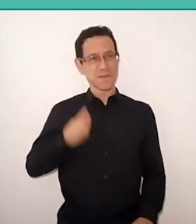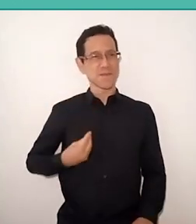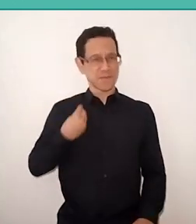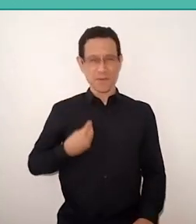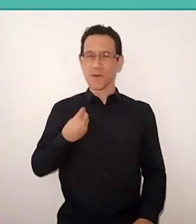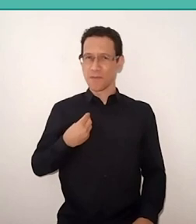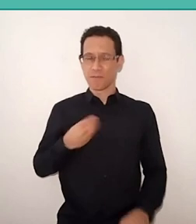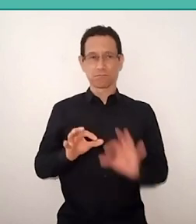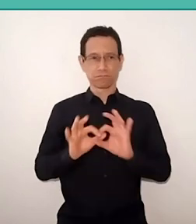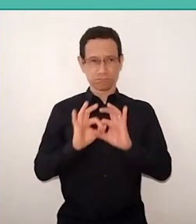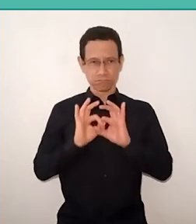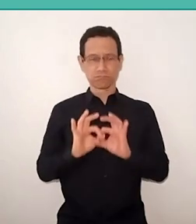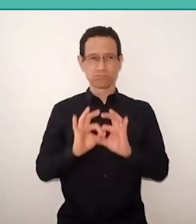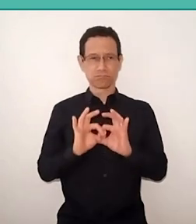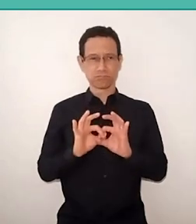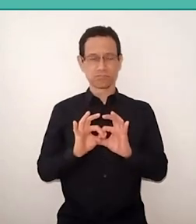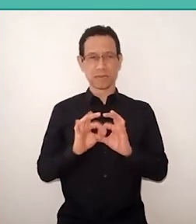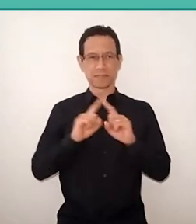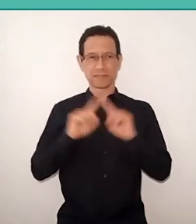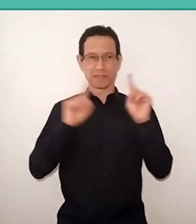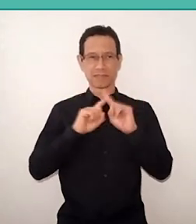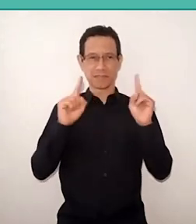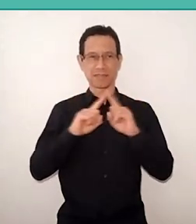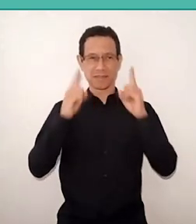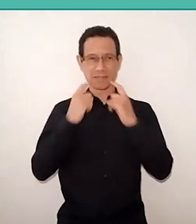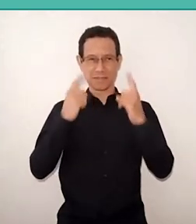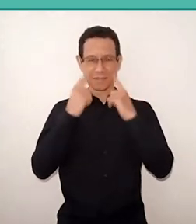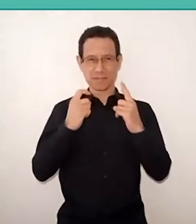and protest the murder of Marielle Franco.